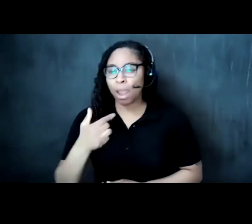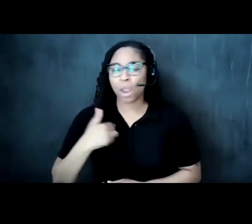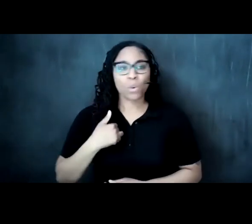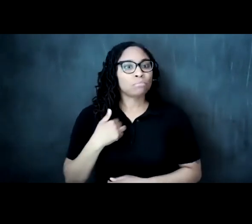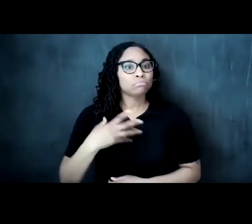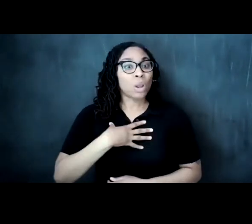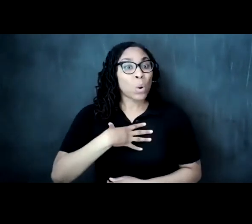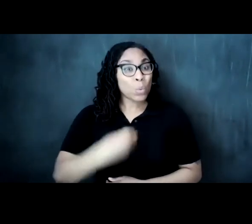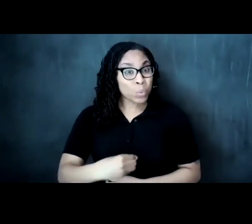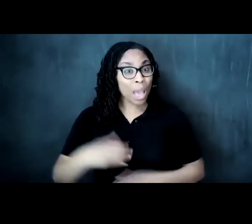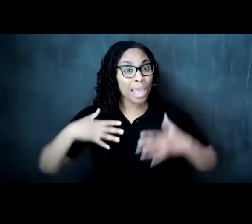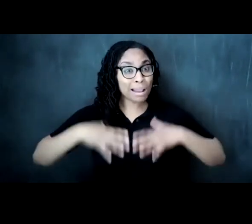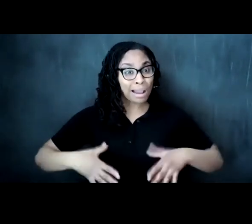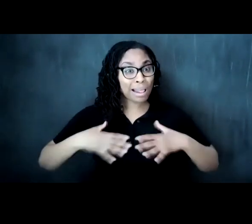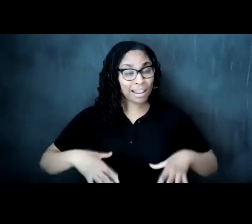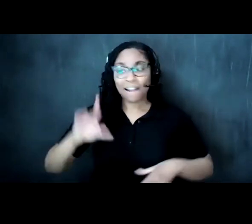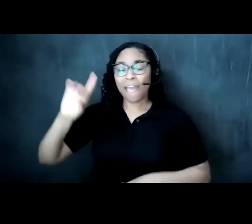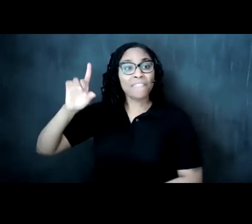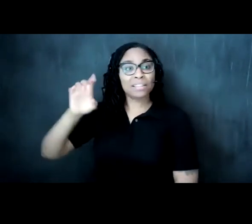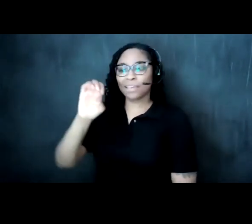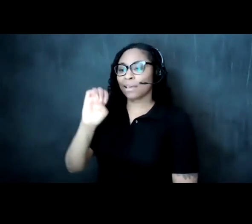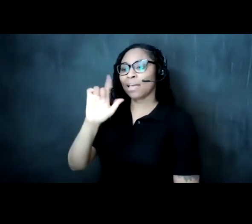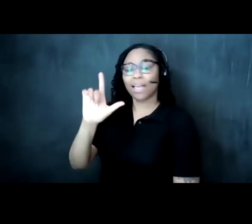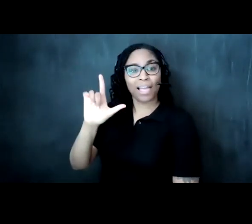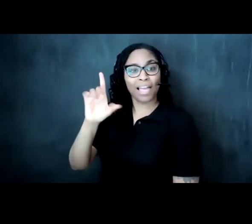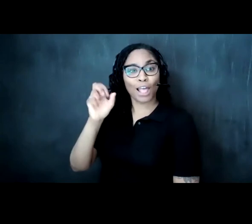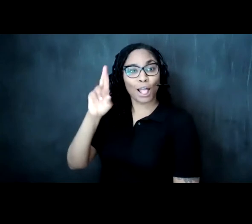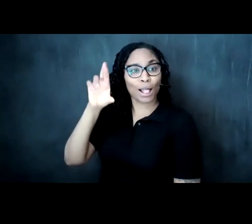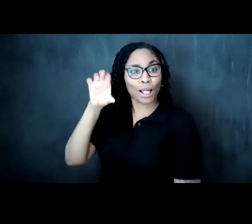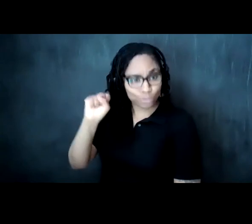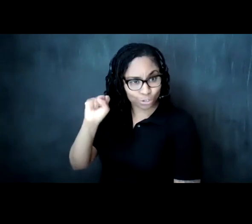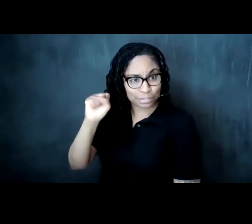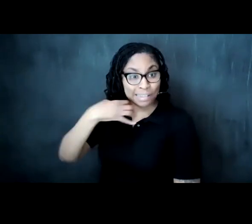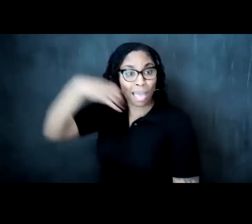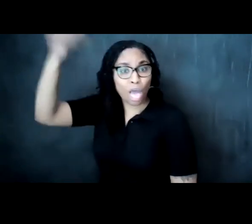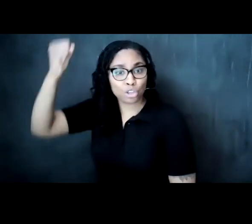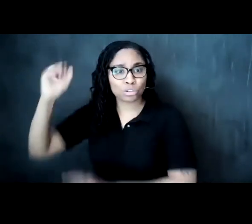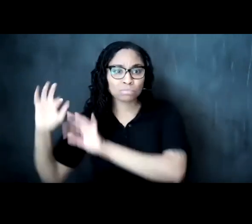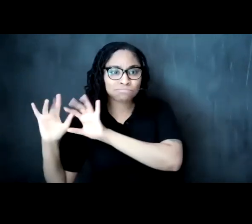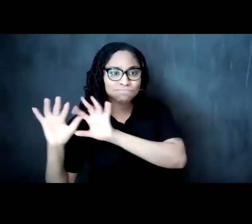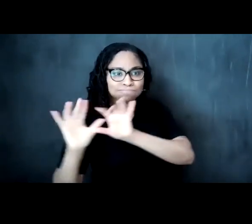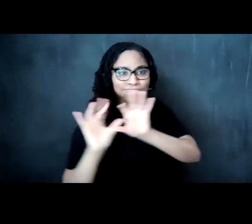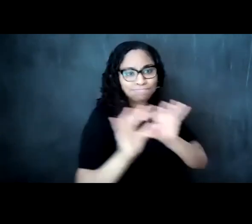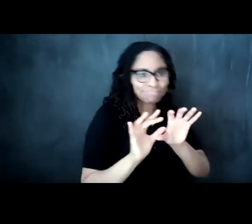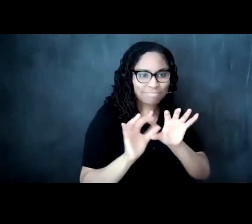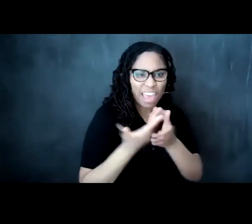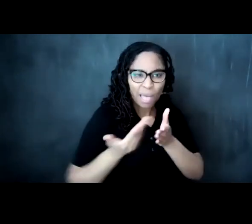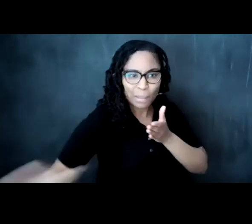the elders brought the elements and as they prayed and offered blessings over the child